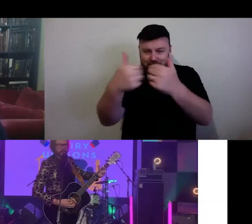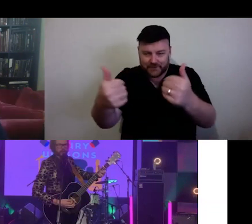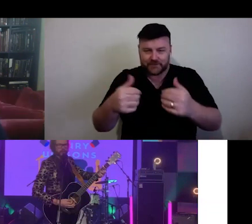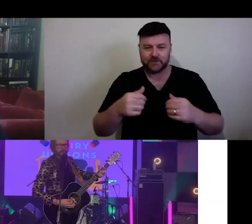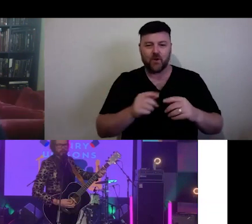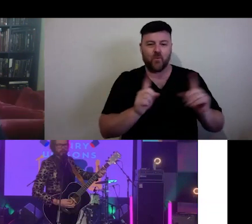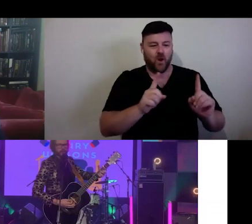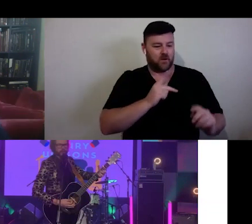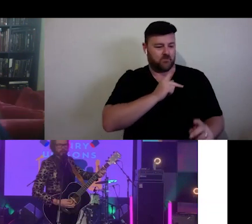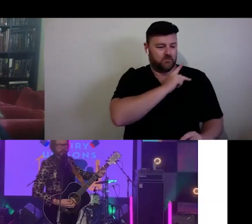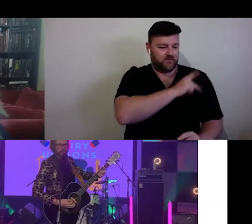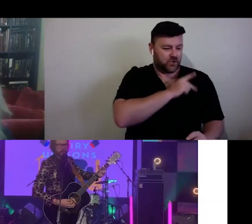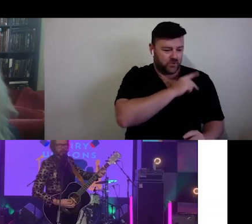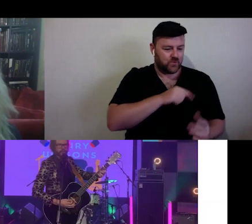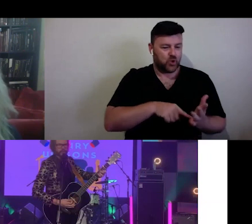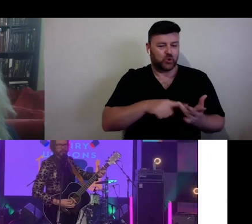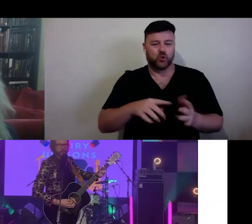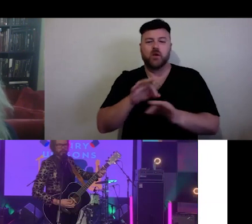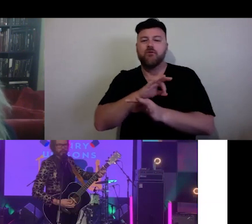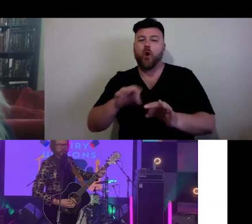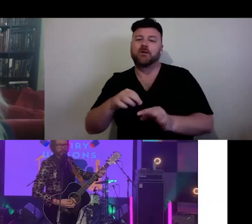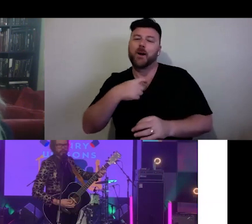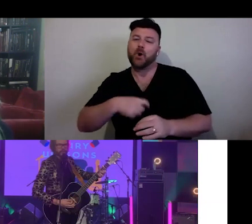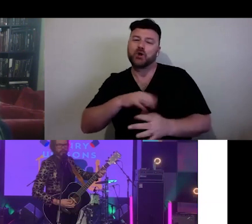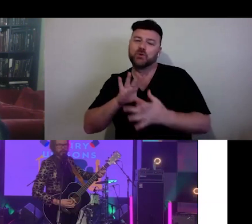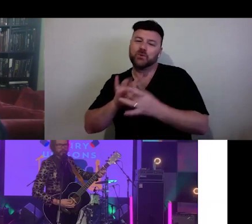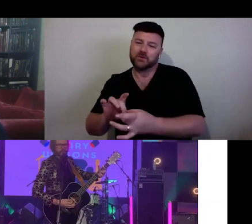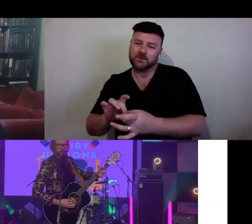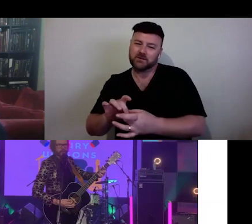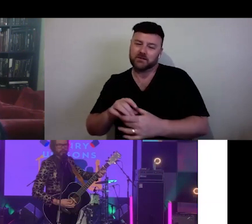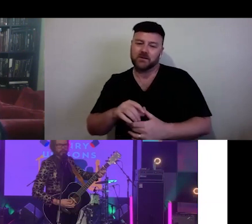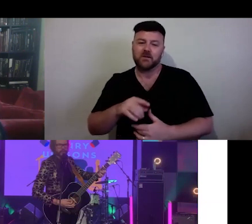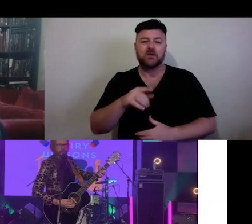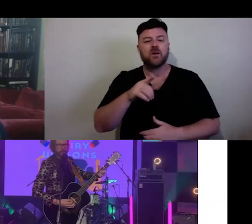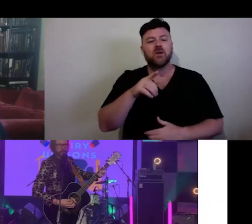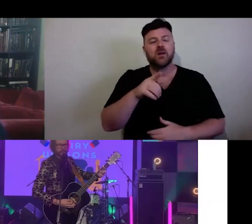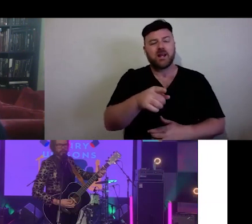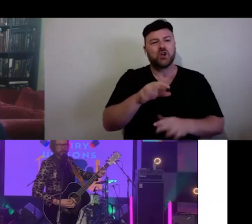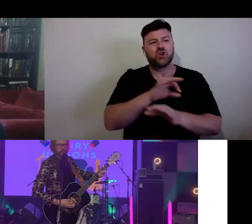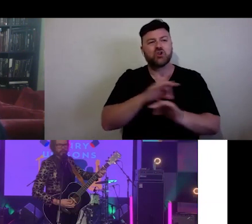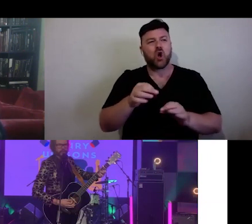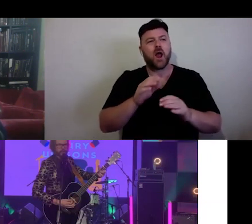The issue is not the use of equipment, but the set dressing.